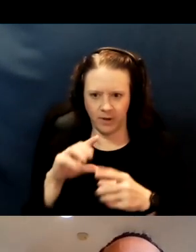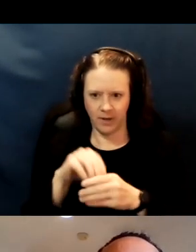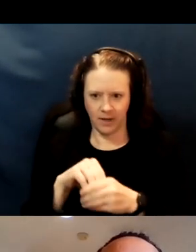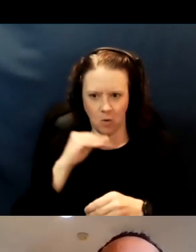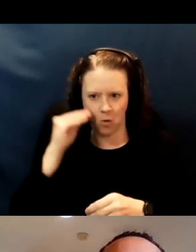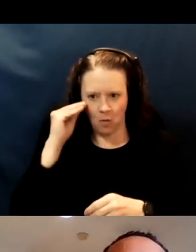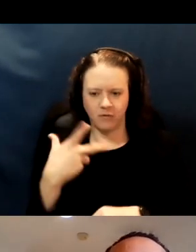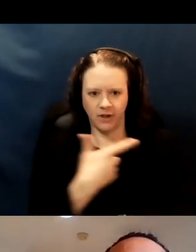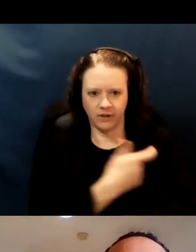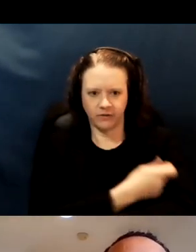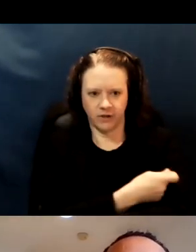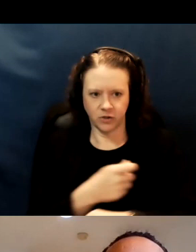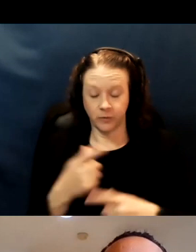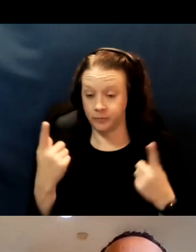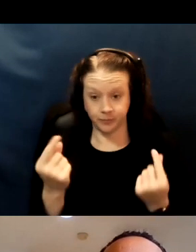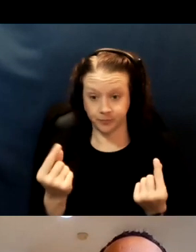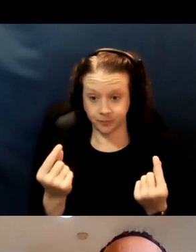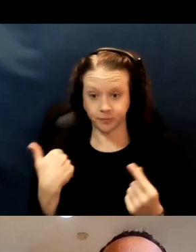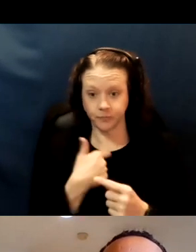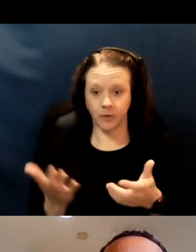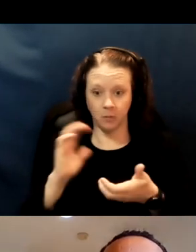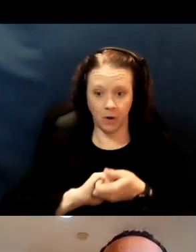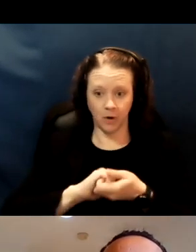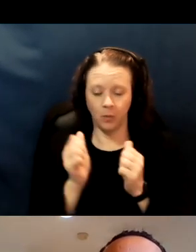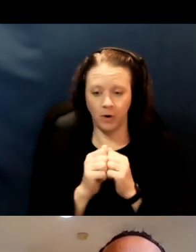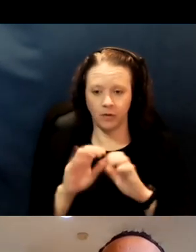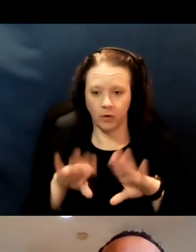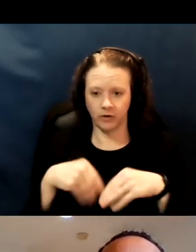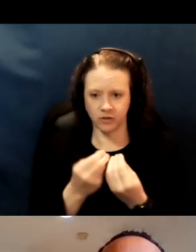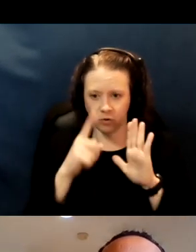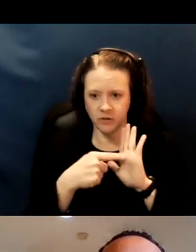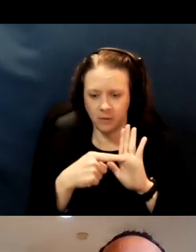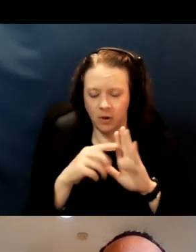What we're doing is partnering with organizations like Regional Center of the East Bay.